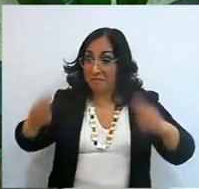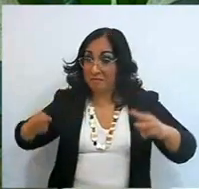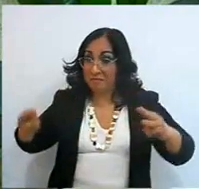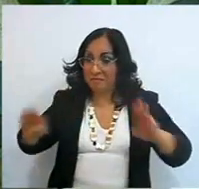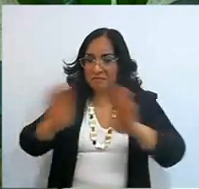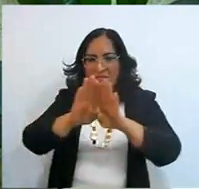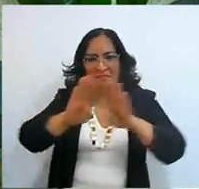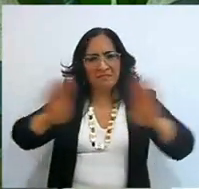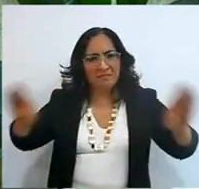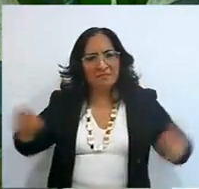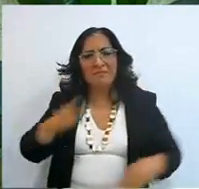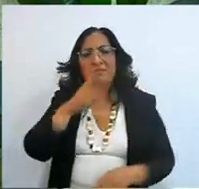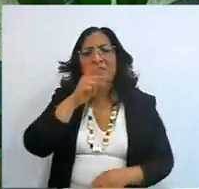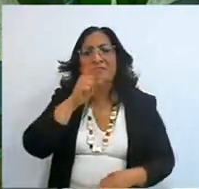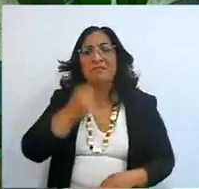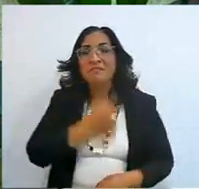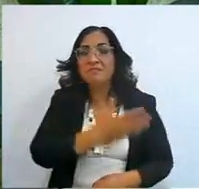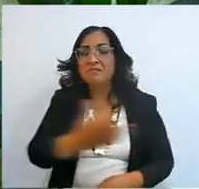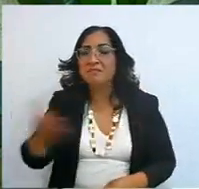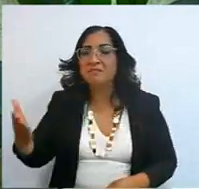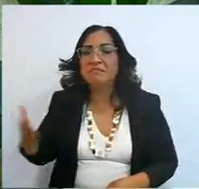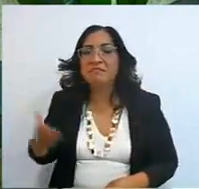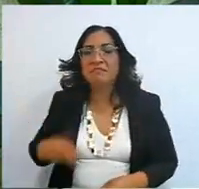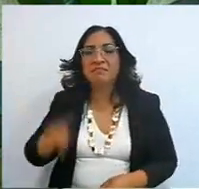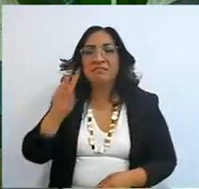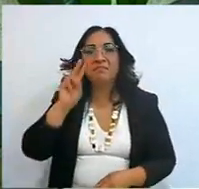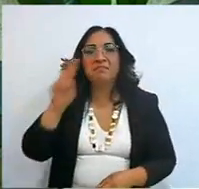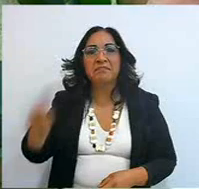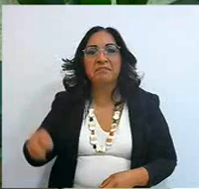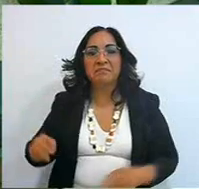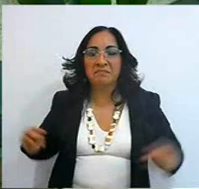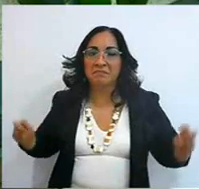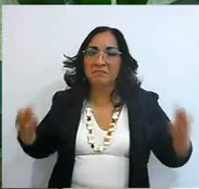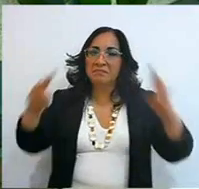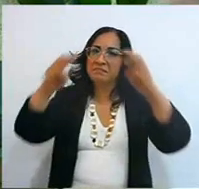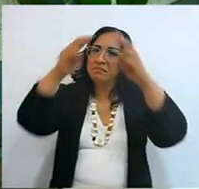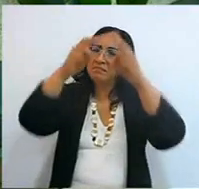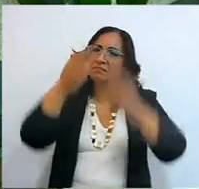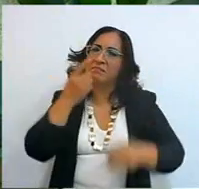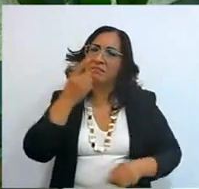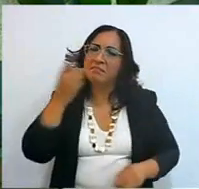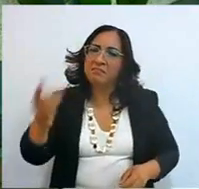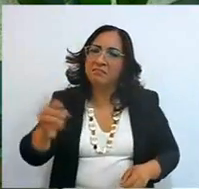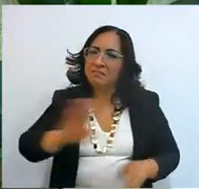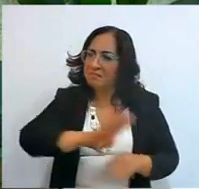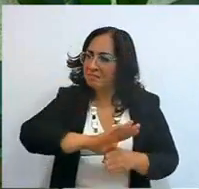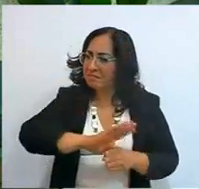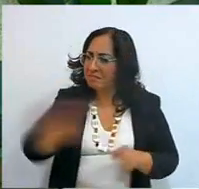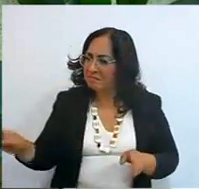how do you see it? and do you see that mountain? Well, I'll tell her, stand aside and she'll be stood aside,